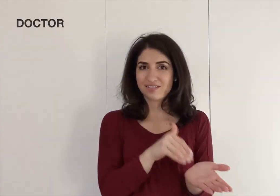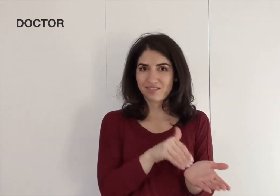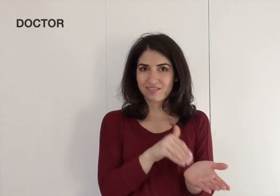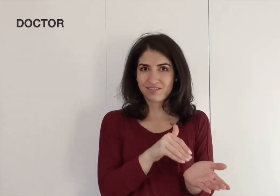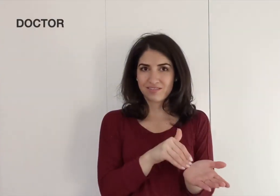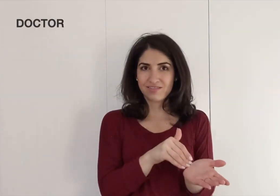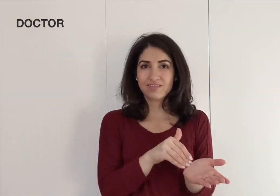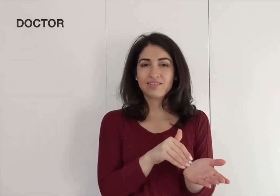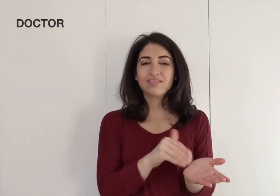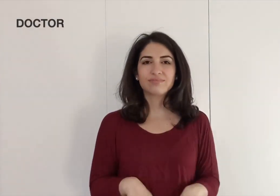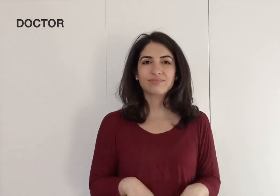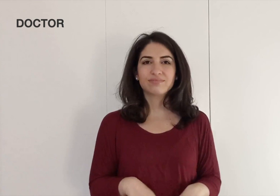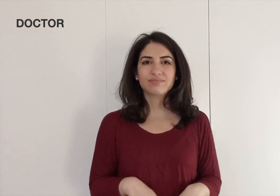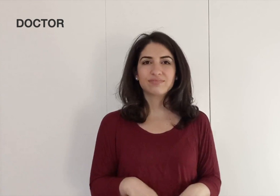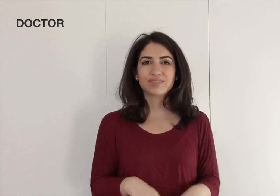DOCTOR